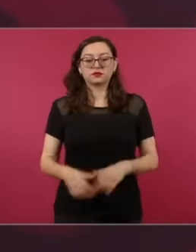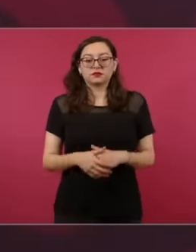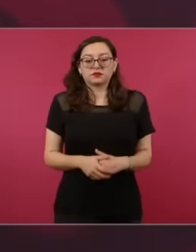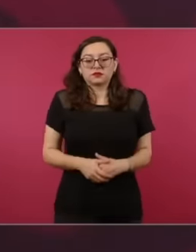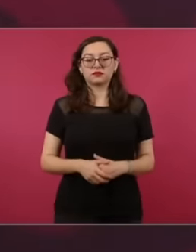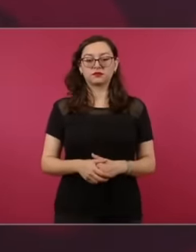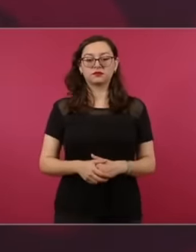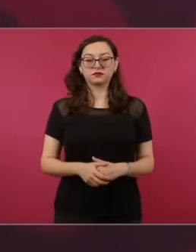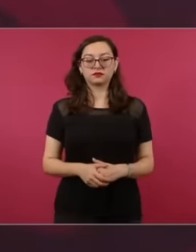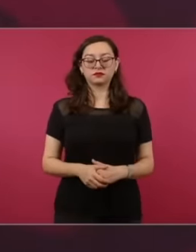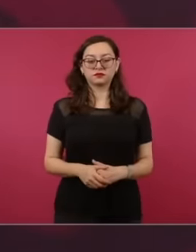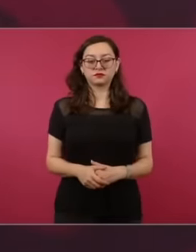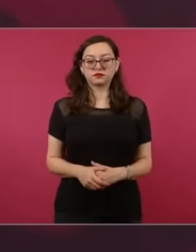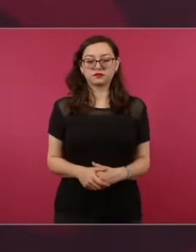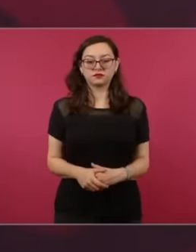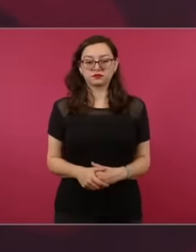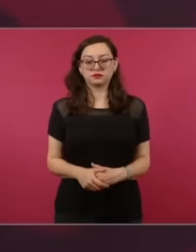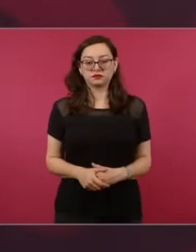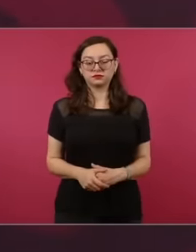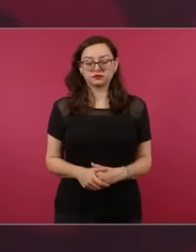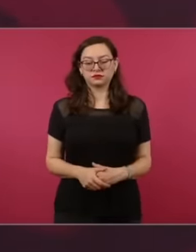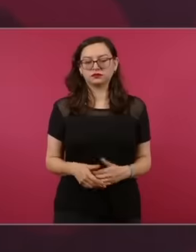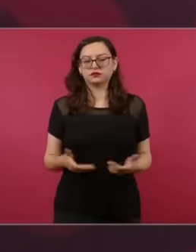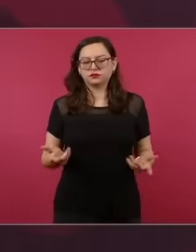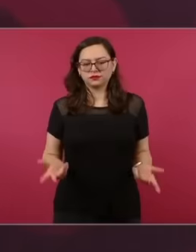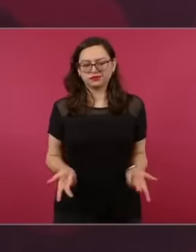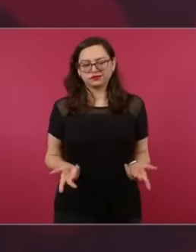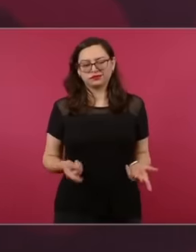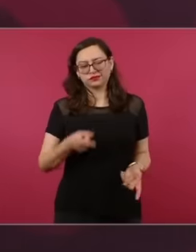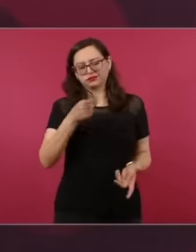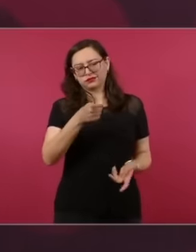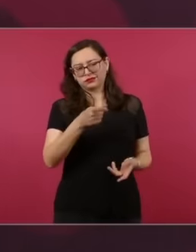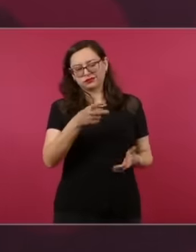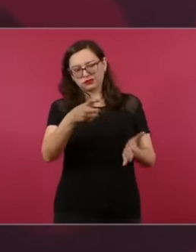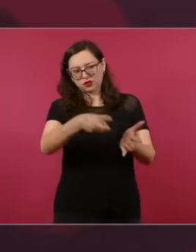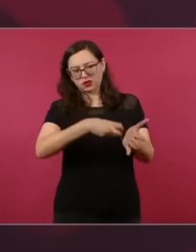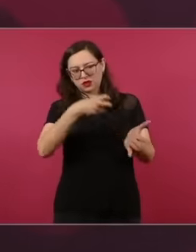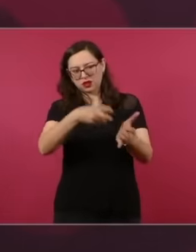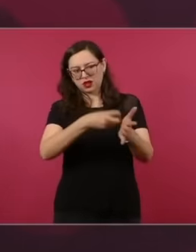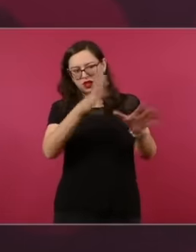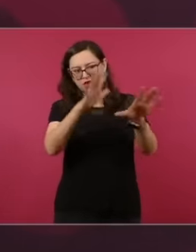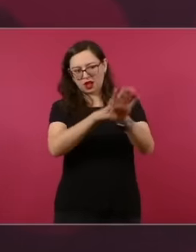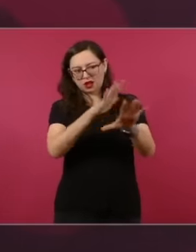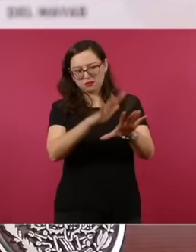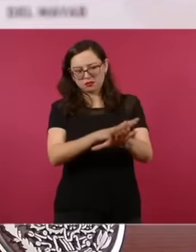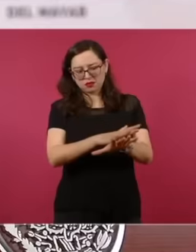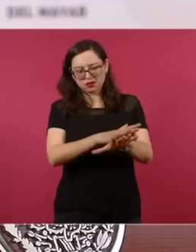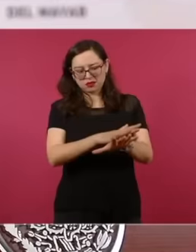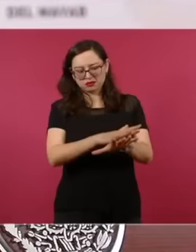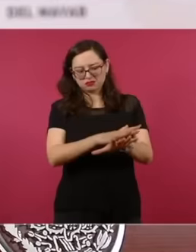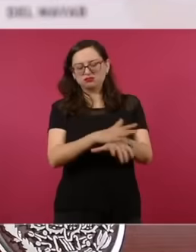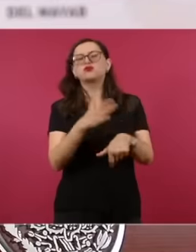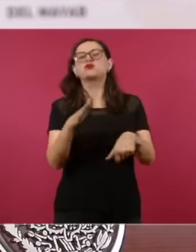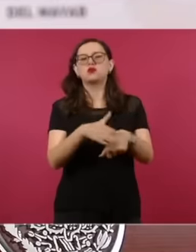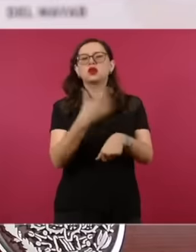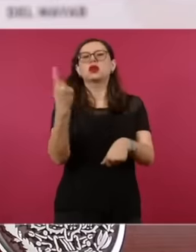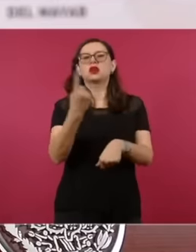It is It is evident that a reform is needed